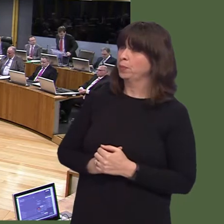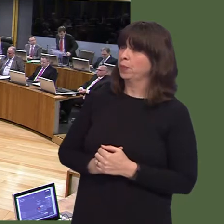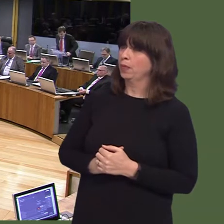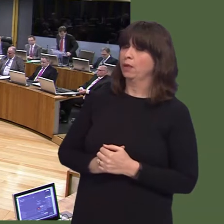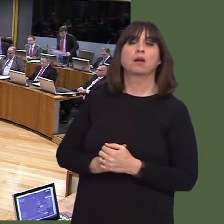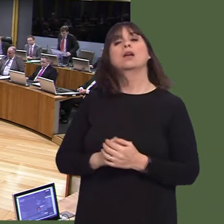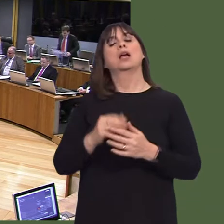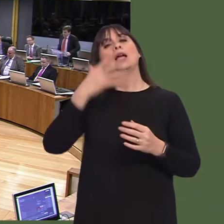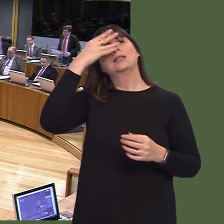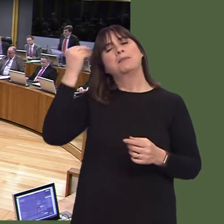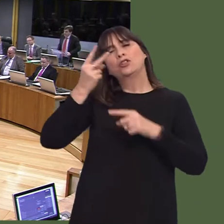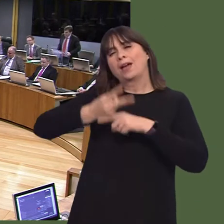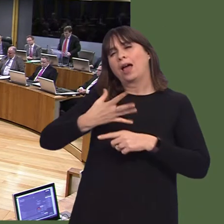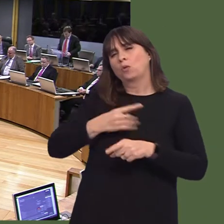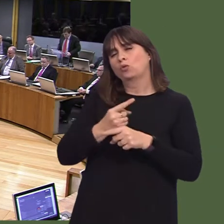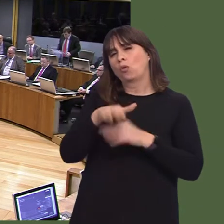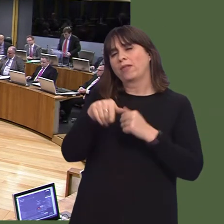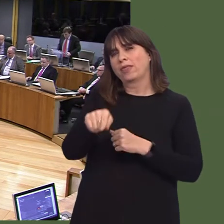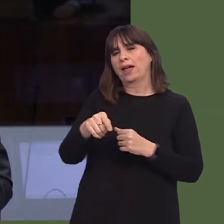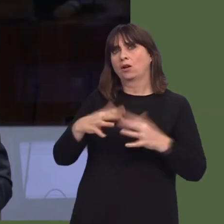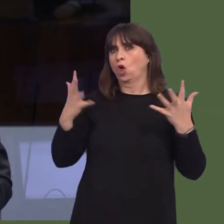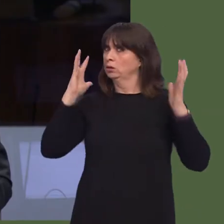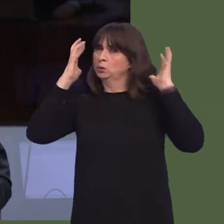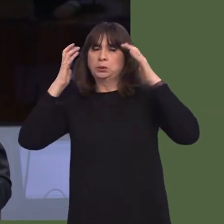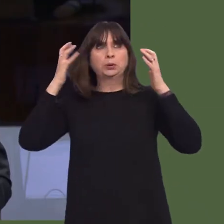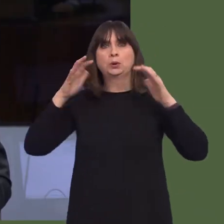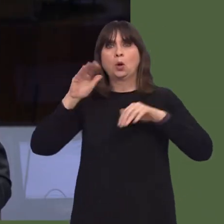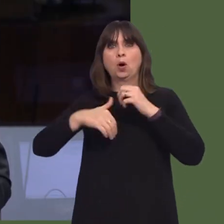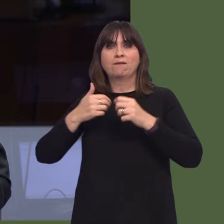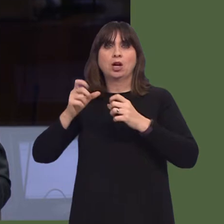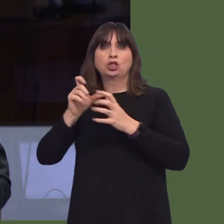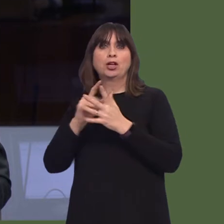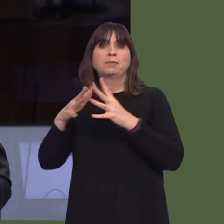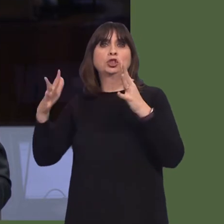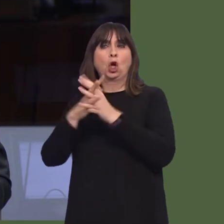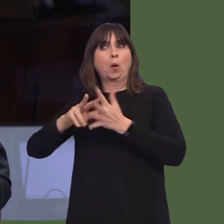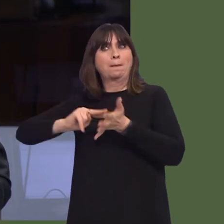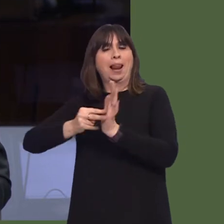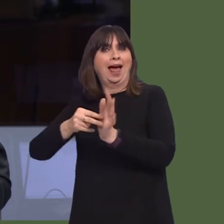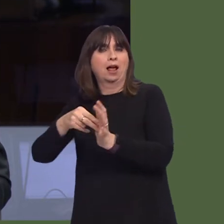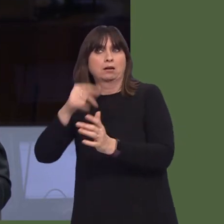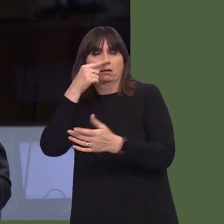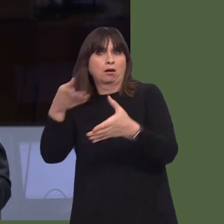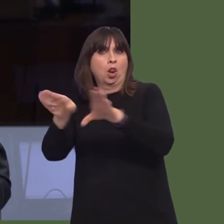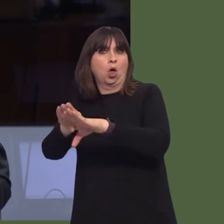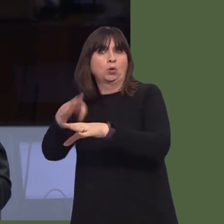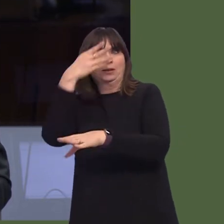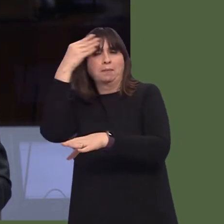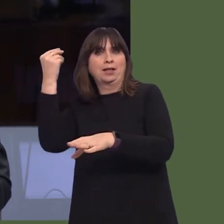not a question of securing overseas investment, it's a question of ensuring that our small